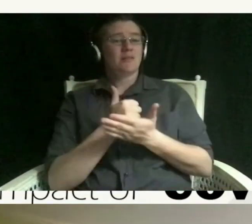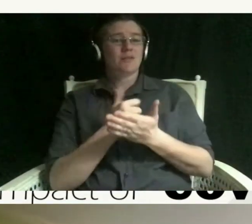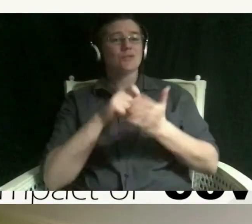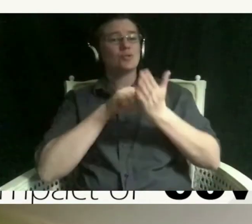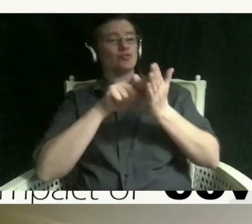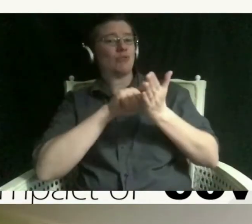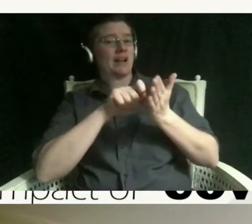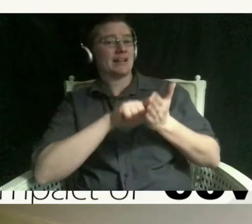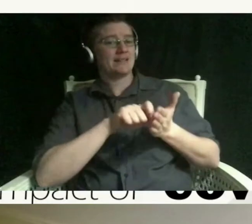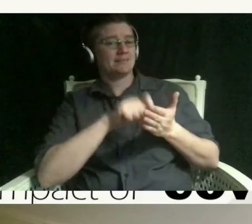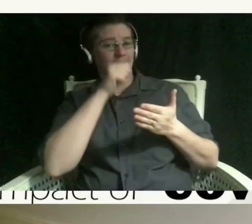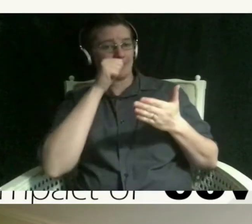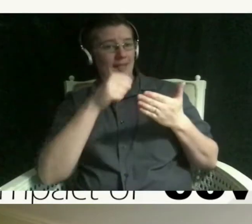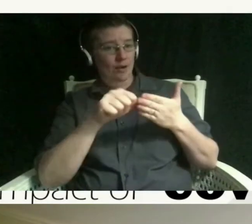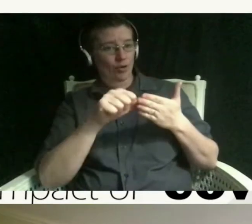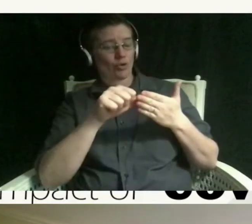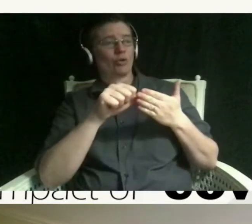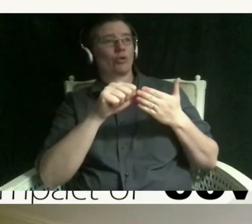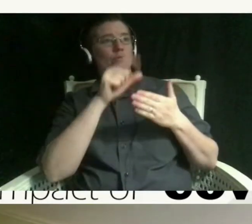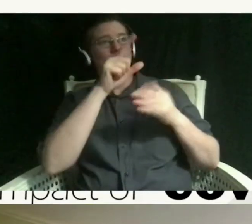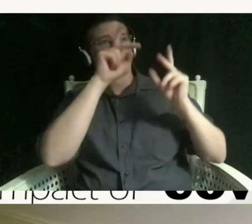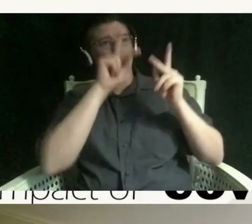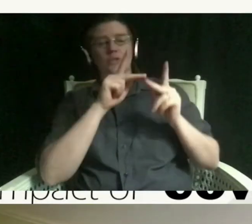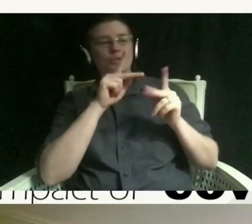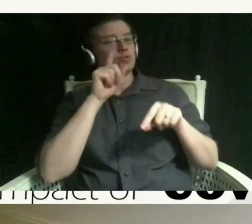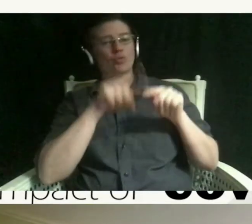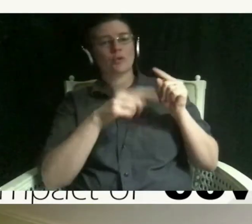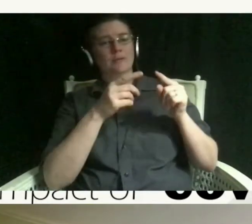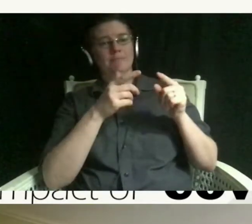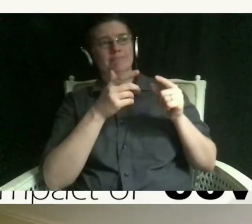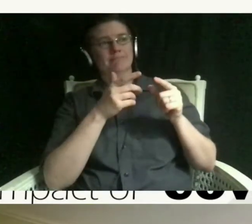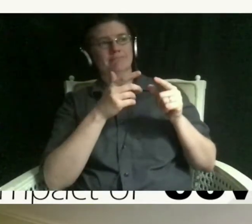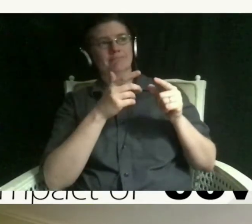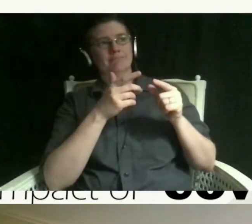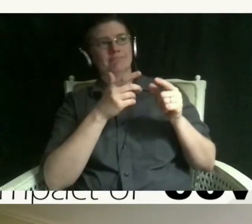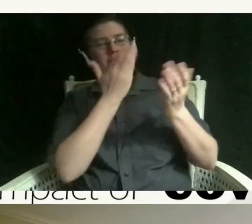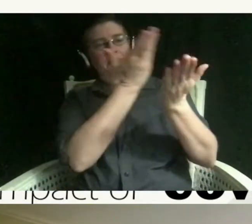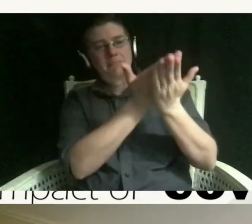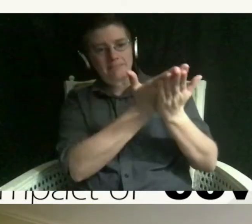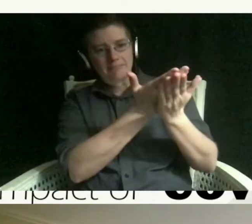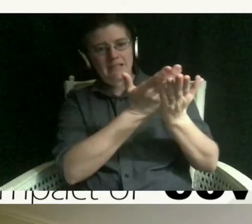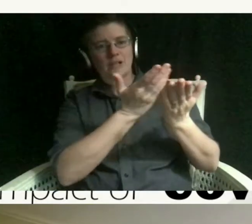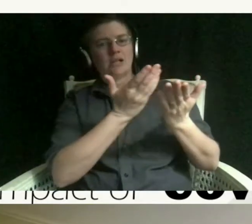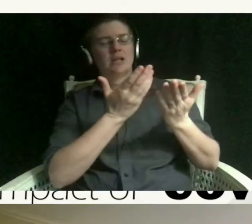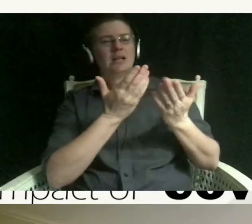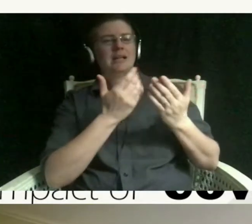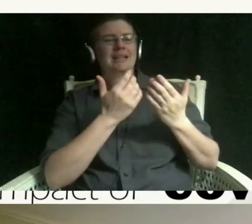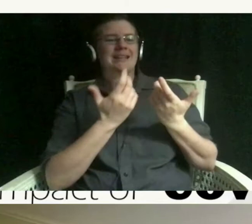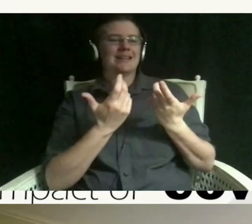have a chance to be there and it's a way to sort of say goodbye even though that person may not